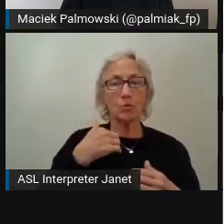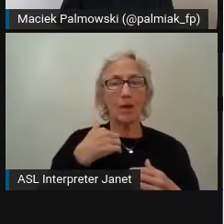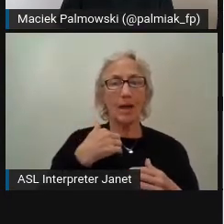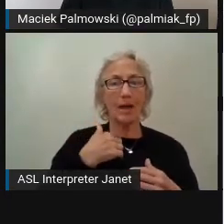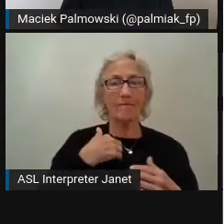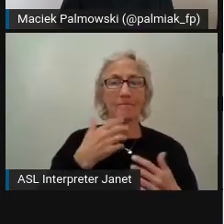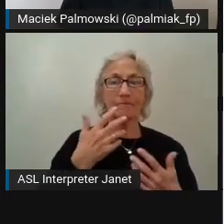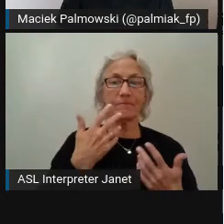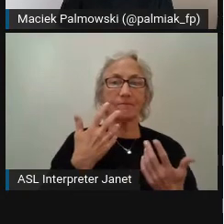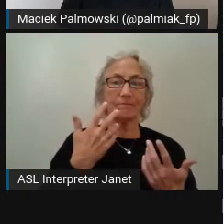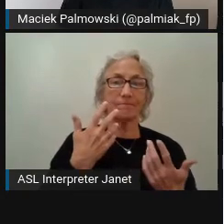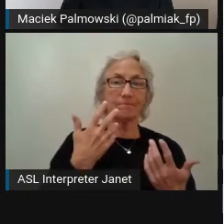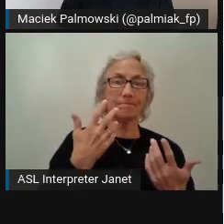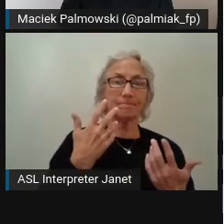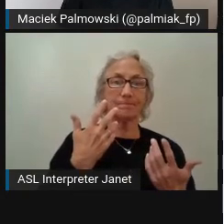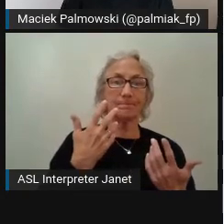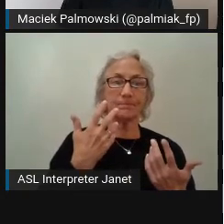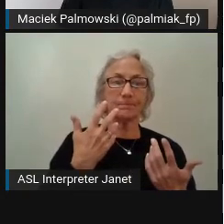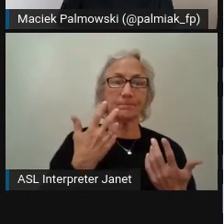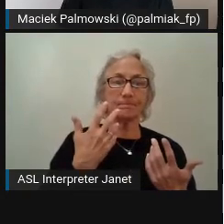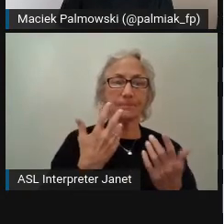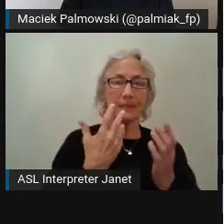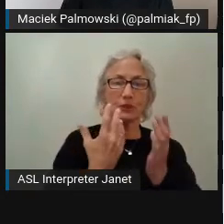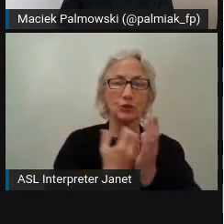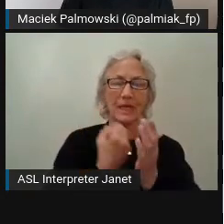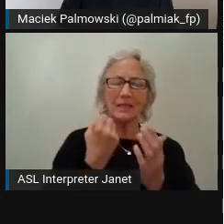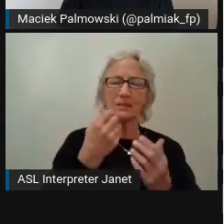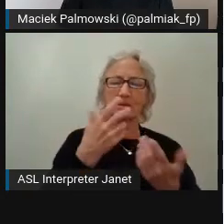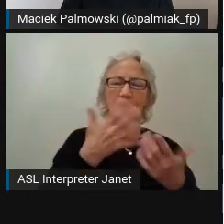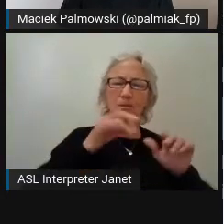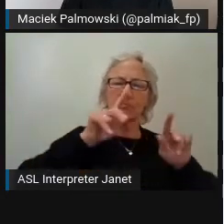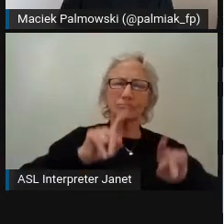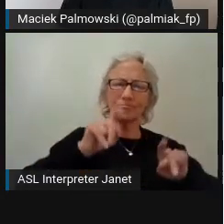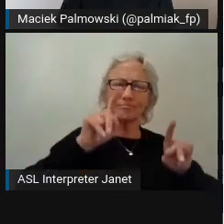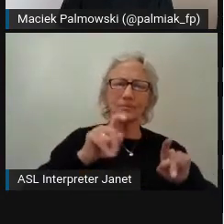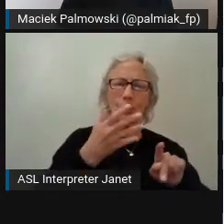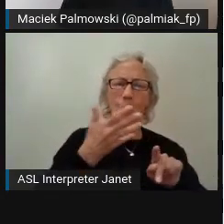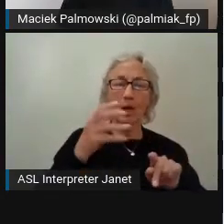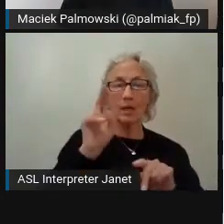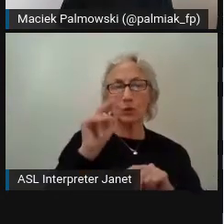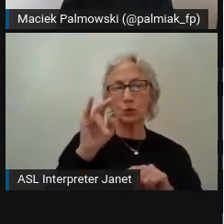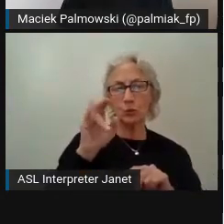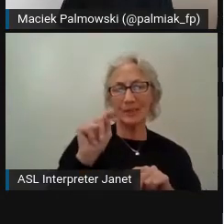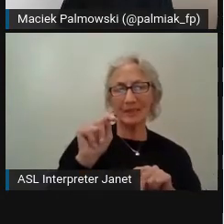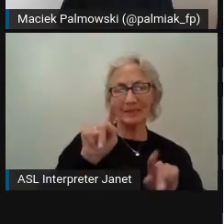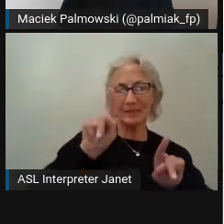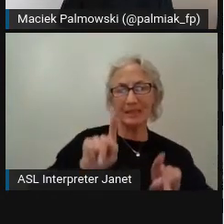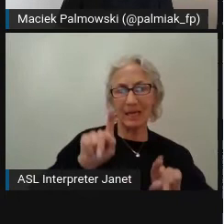but now we are running unit tests, functional tests, and accessibility tests.